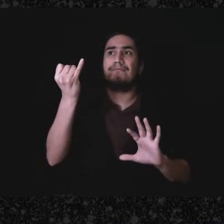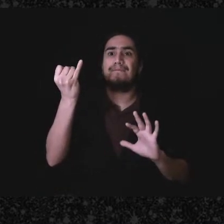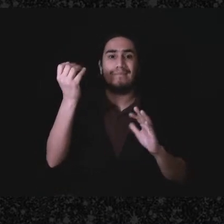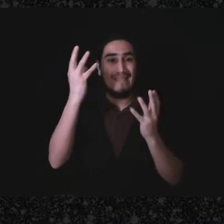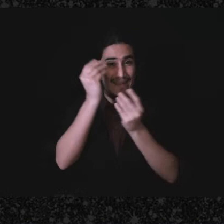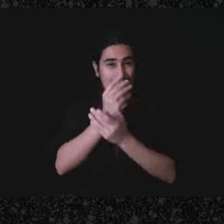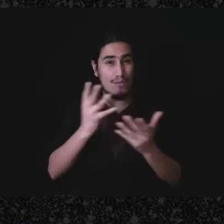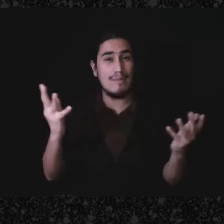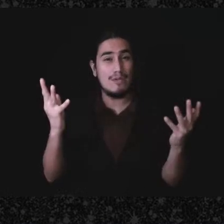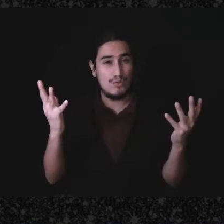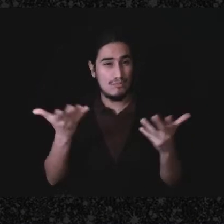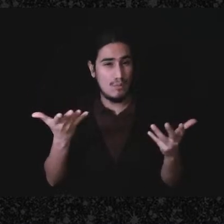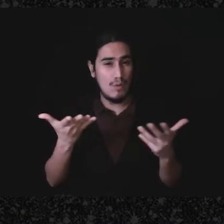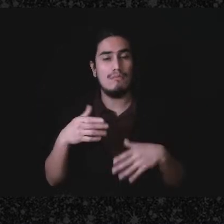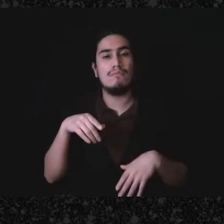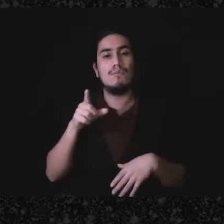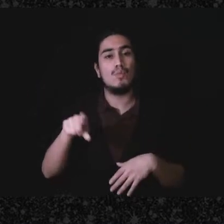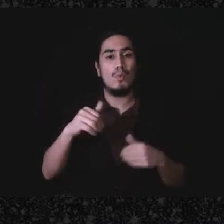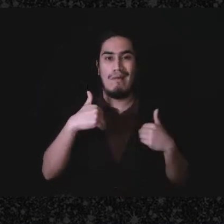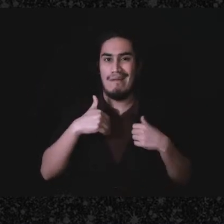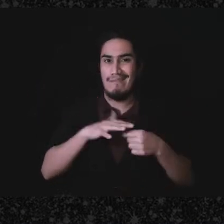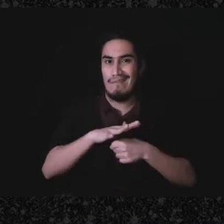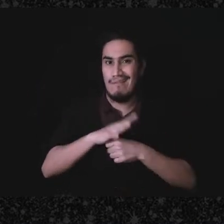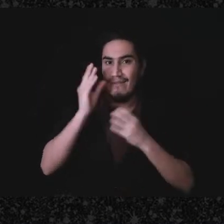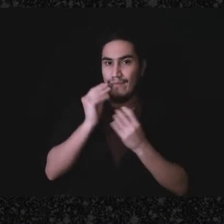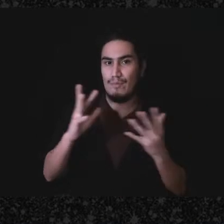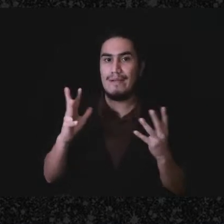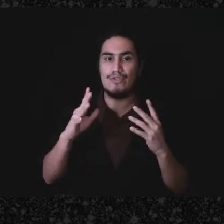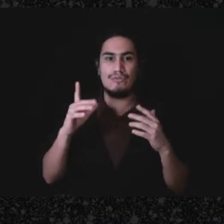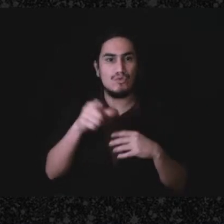give you is - so you have enough information to ask the right questions, essentially,